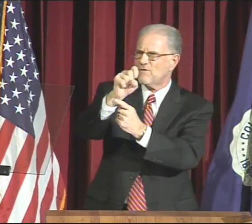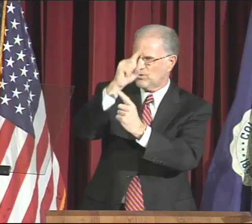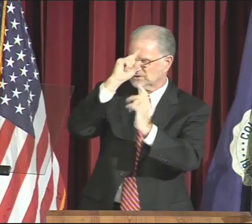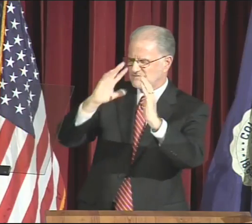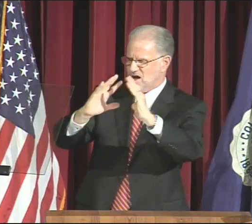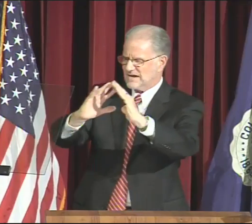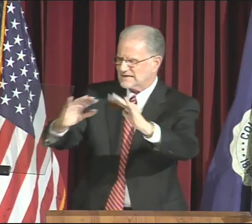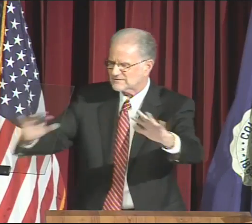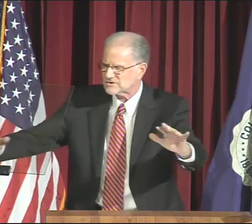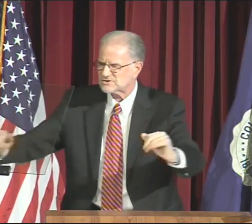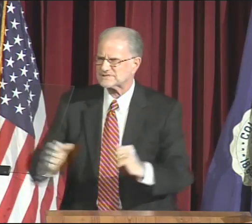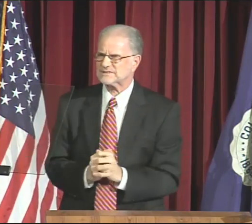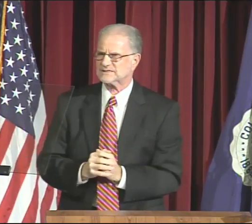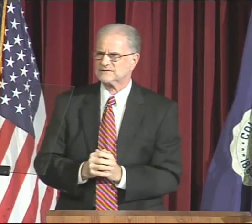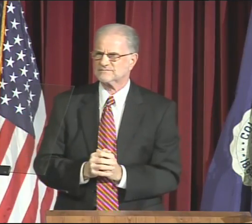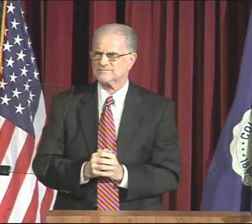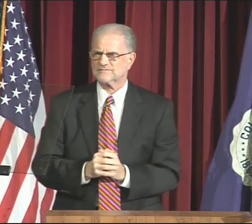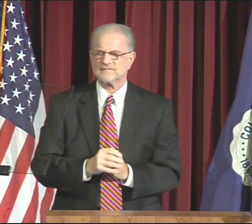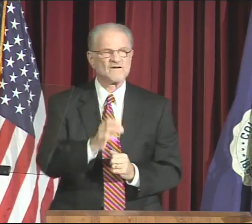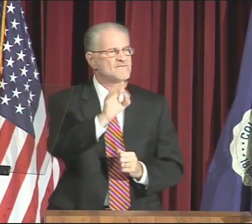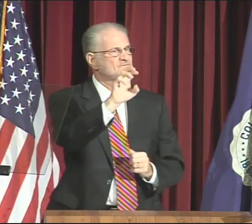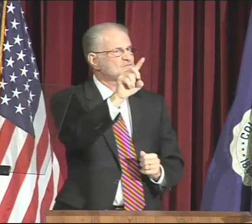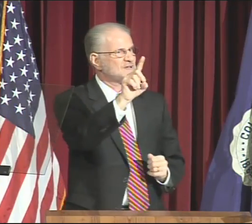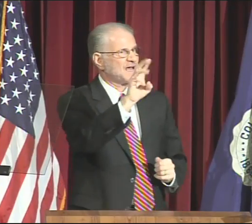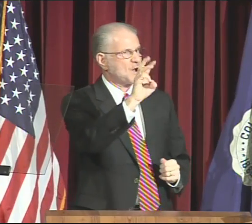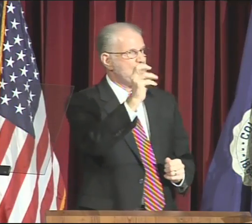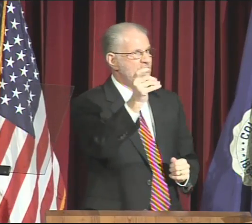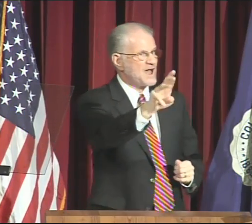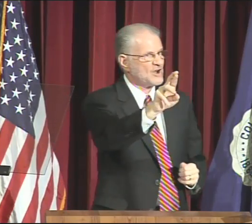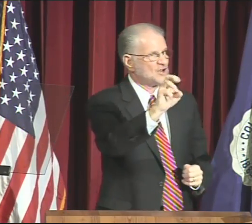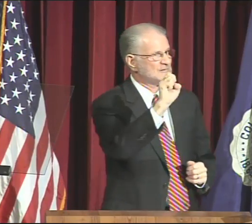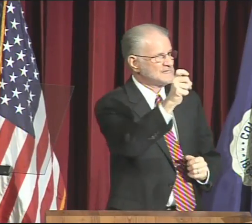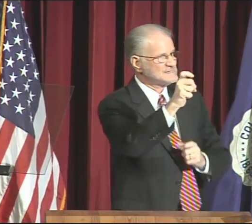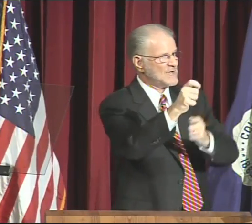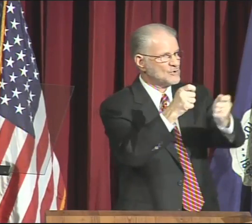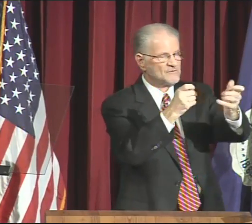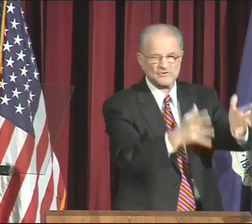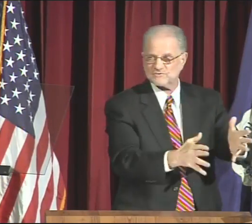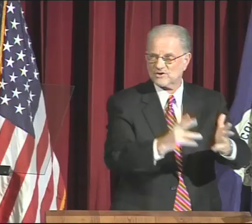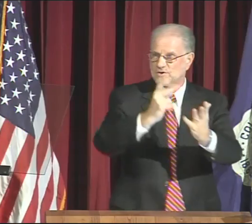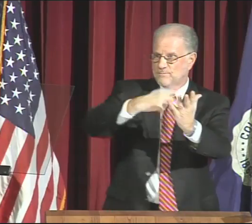Ann Powell, Interim Associate Provost for Diversity